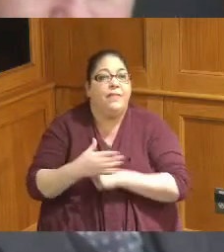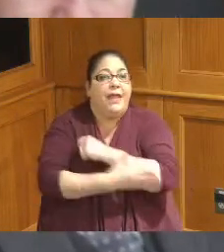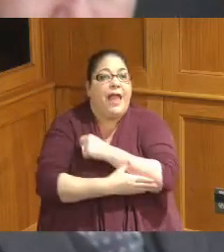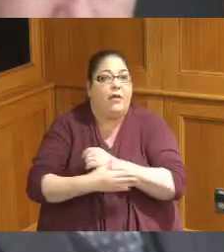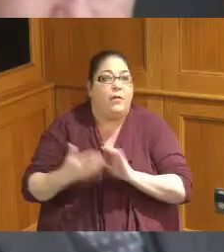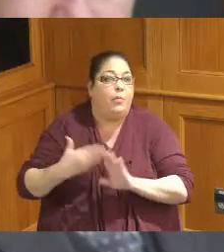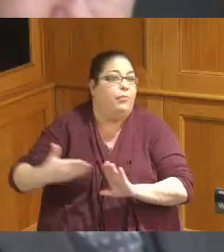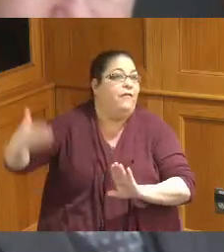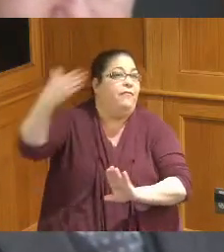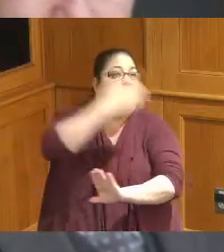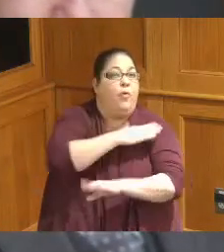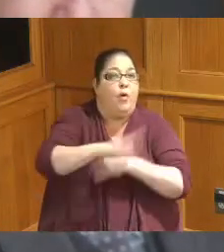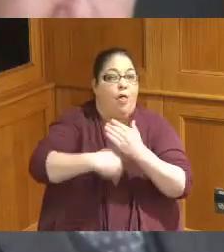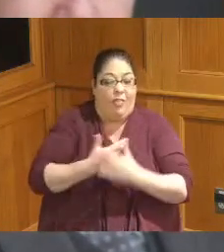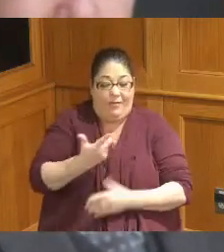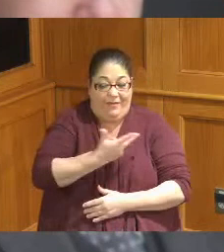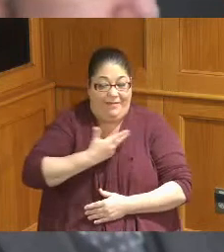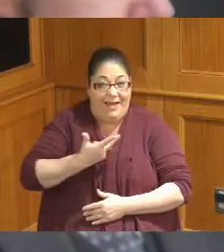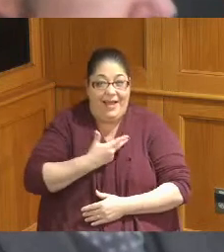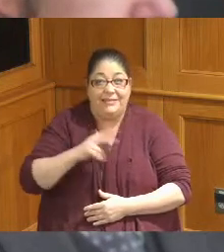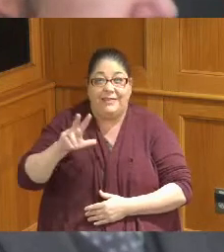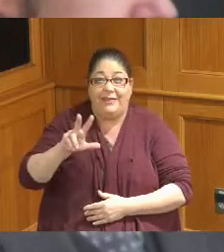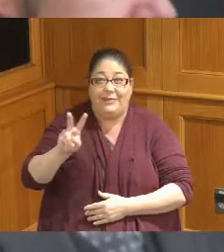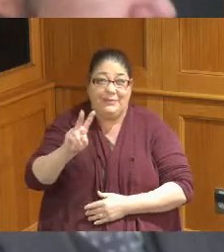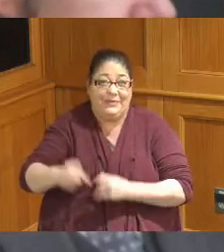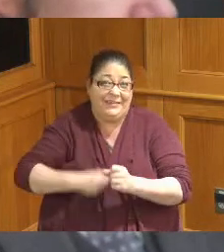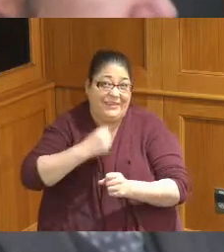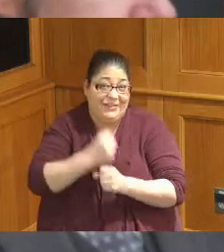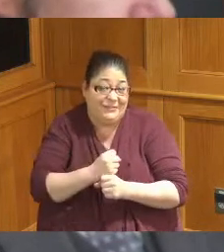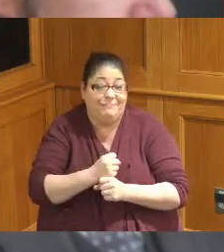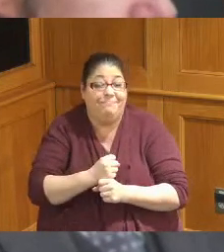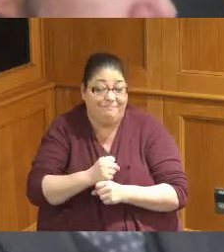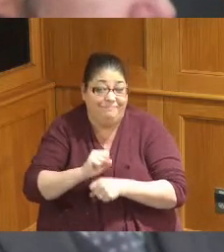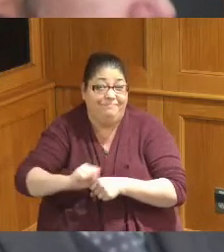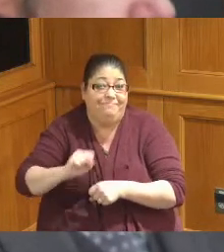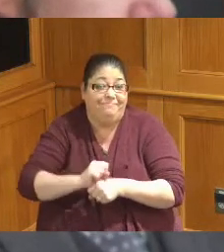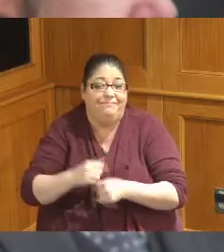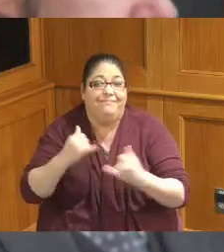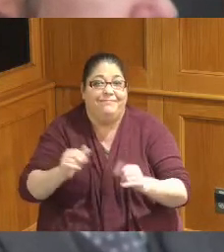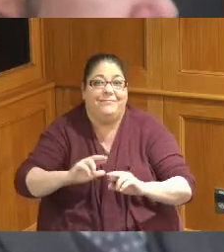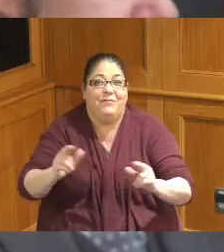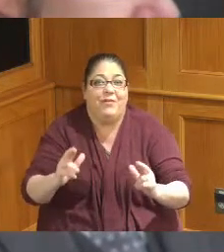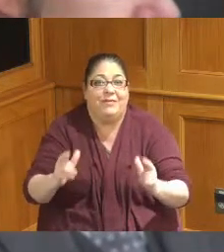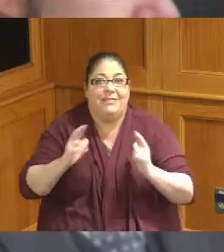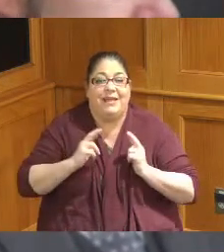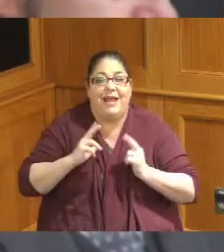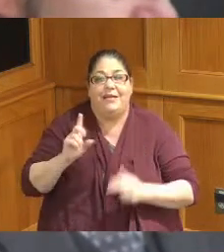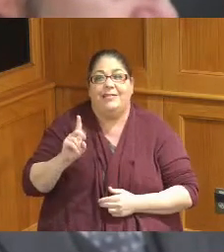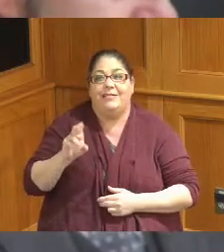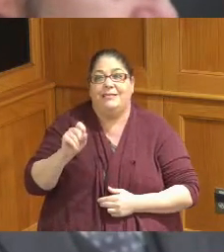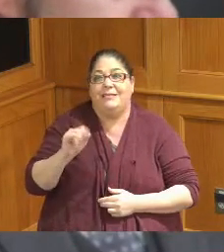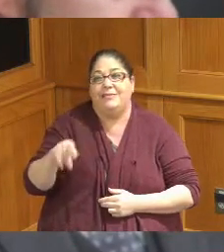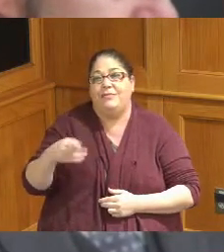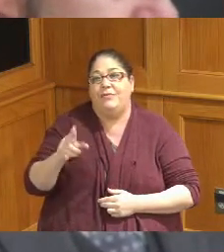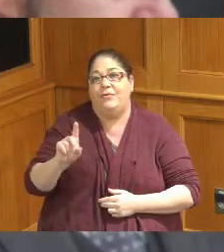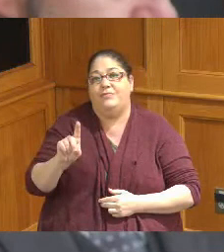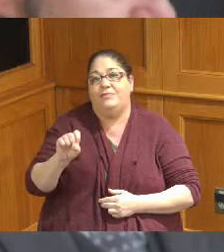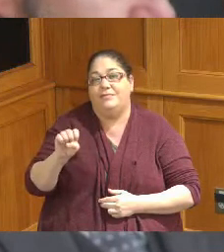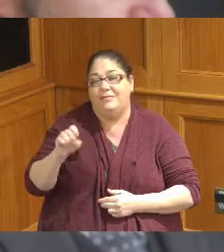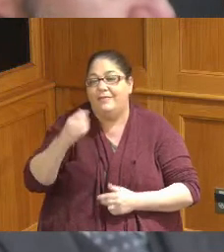all of us really for 32 years and so thank Dusty for his service to the county and welcome Brigid